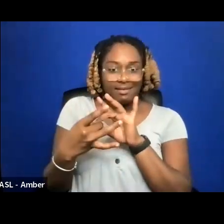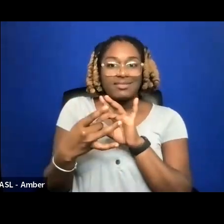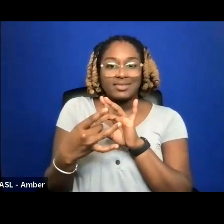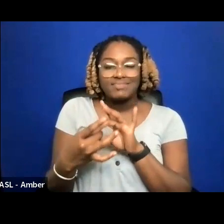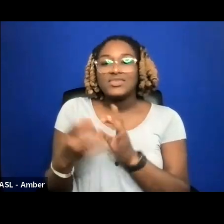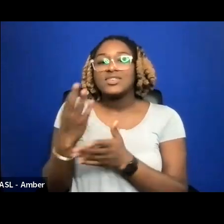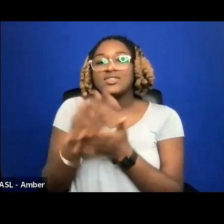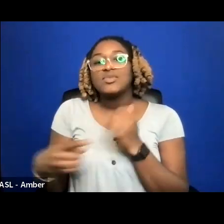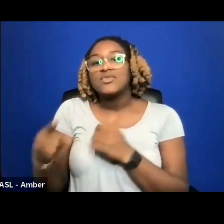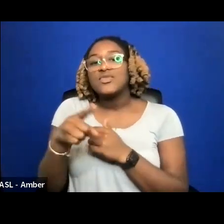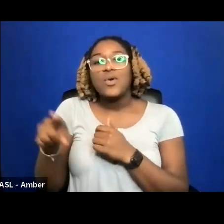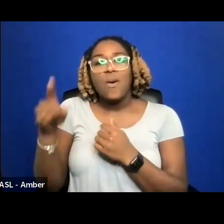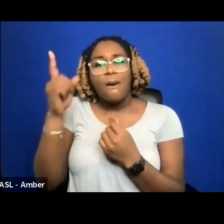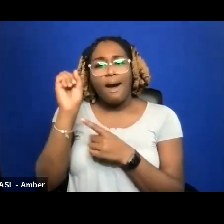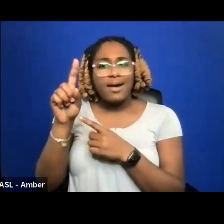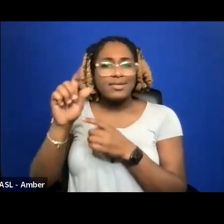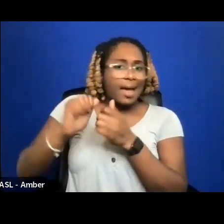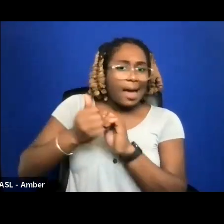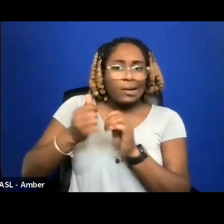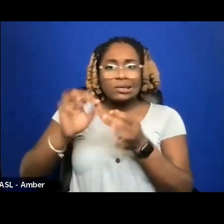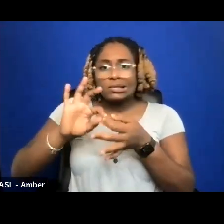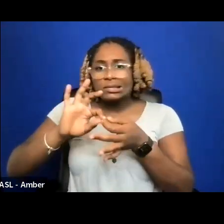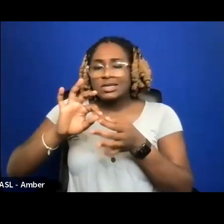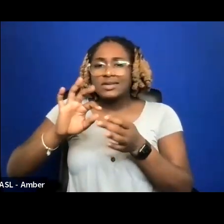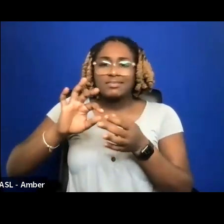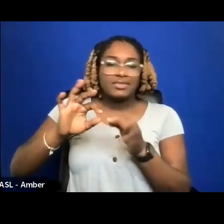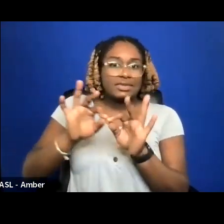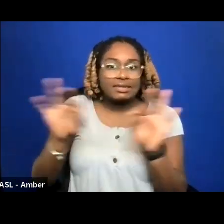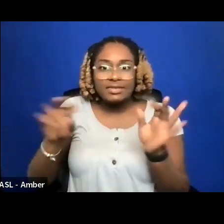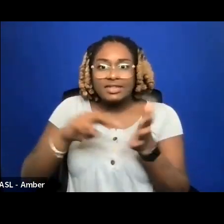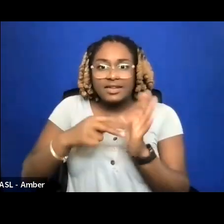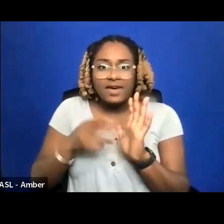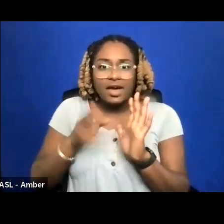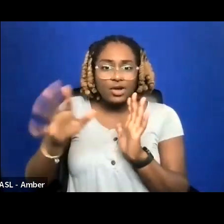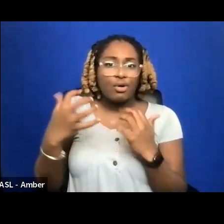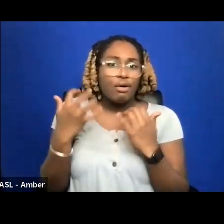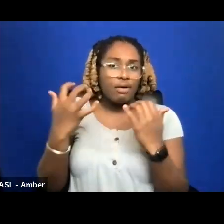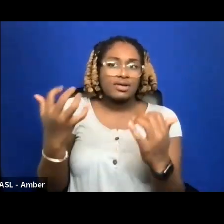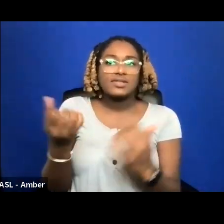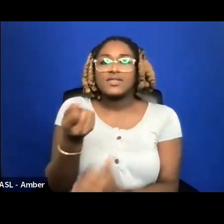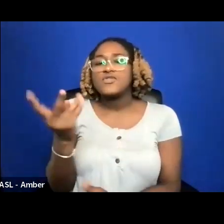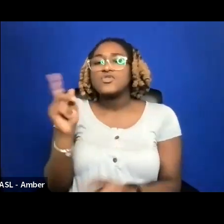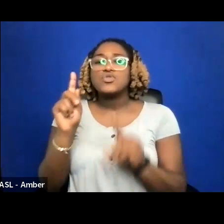SOME OF YOU ASKED HOW TO DEFINE YOUR AUDIENCE. HERE ARE A FEW QUESTIONS TO HELP YOU FIGURE THIS OUT.